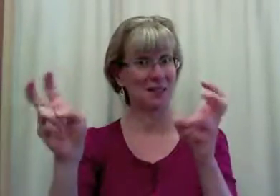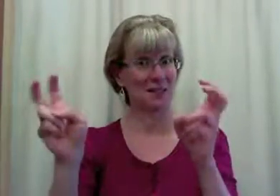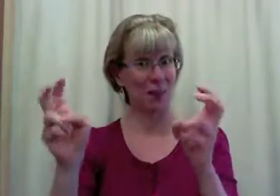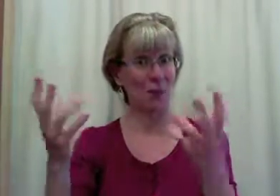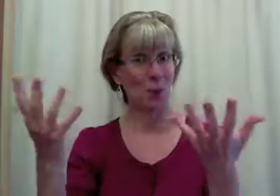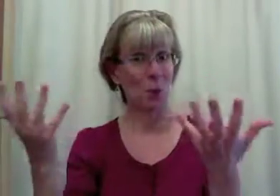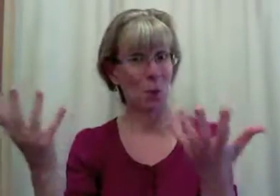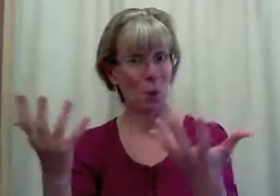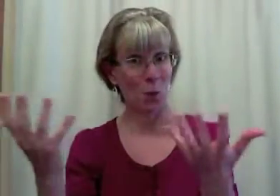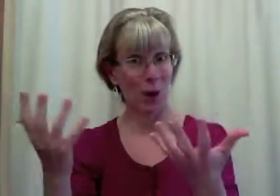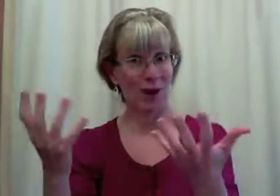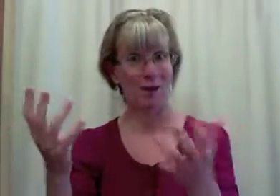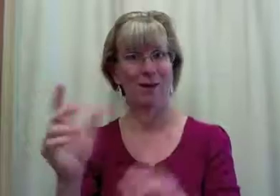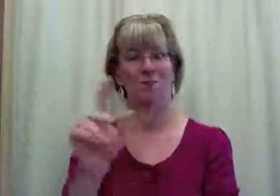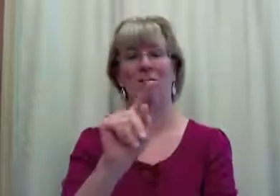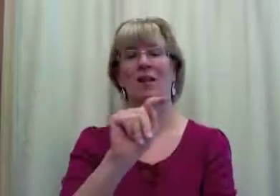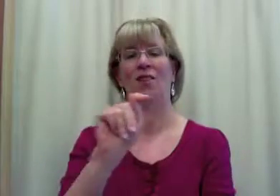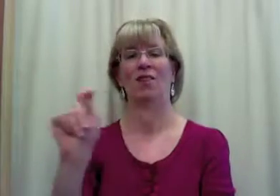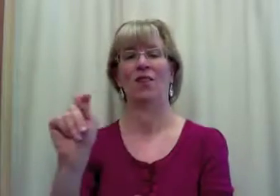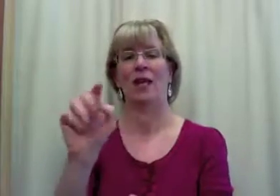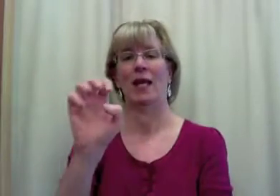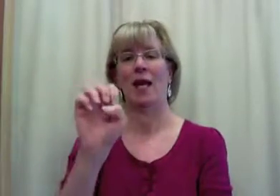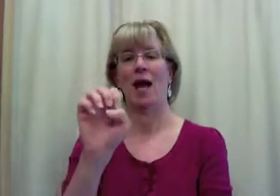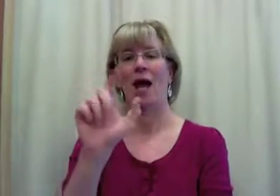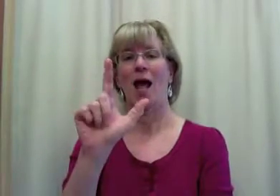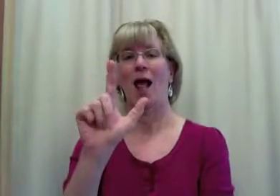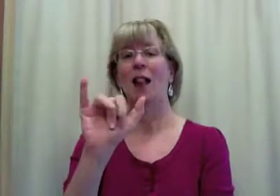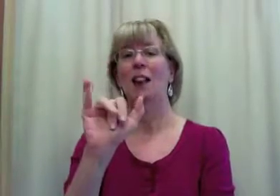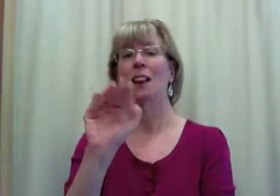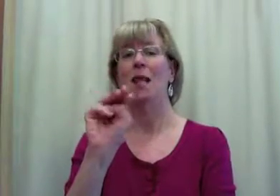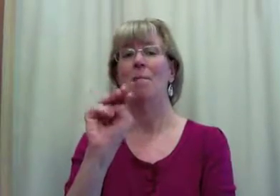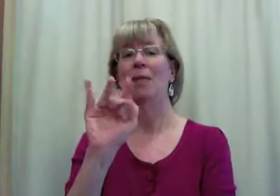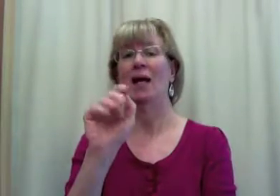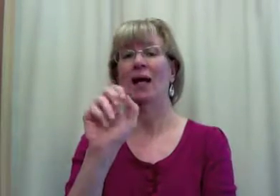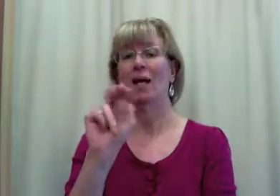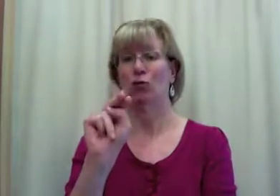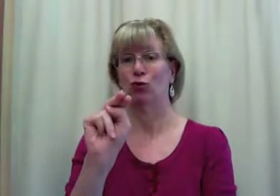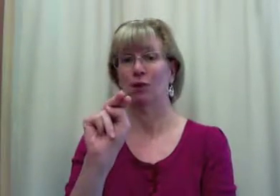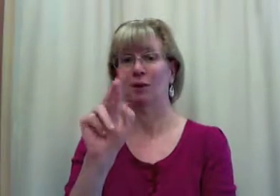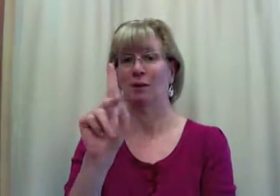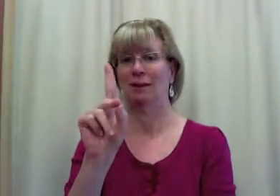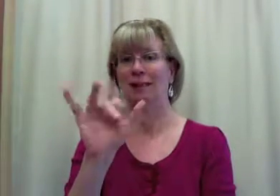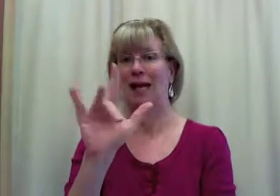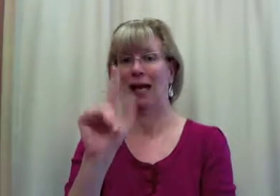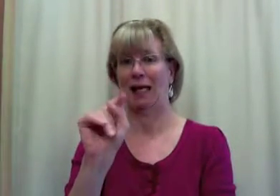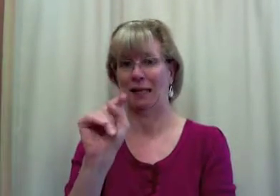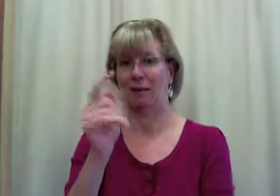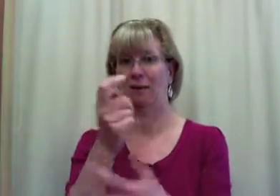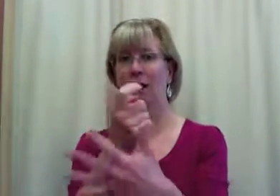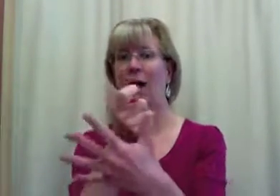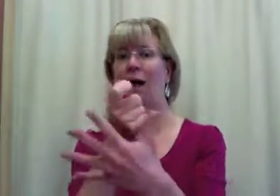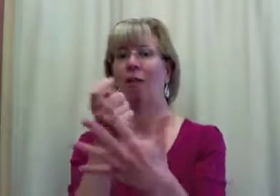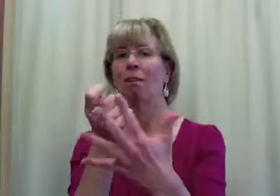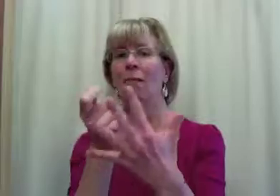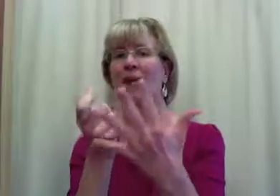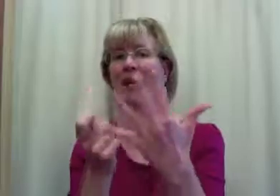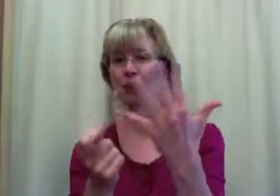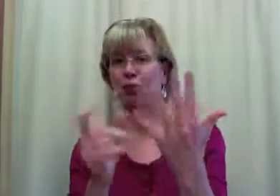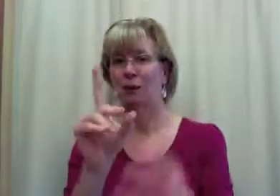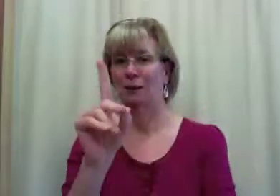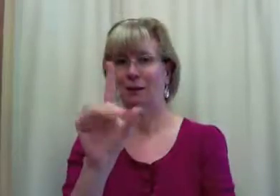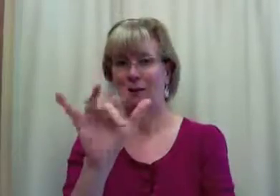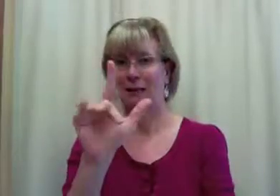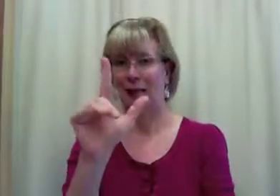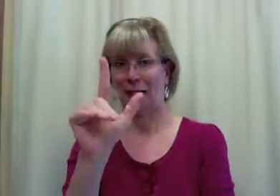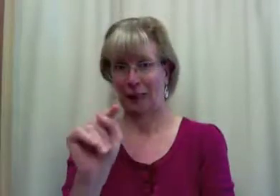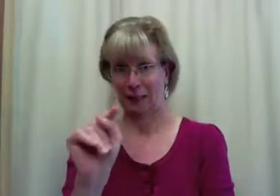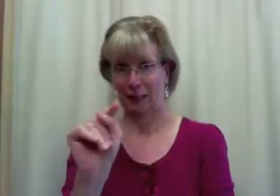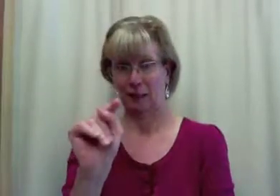I will teach "The Elimination Diet"